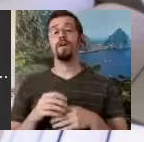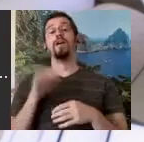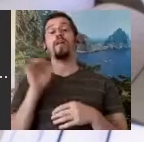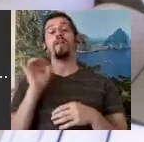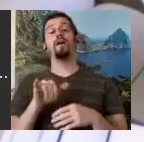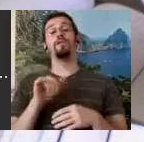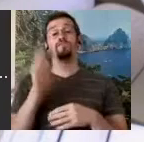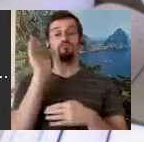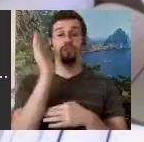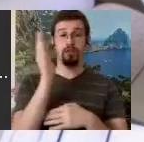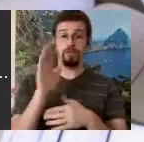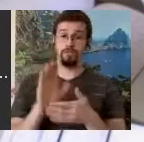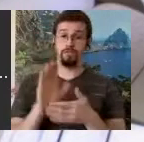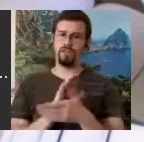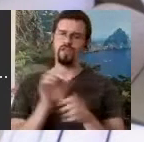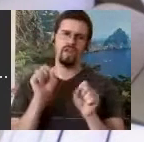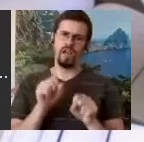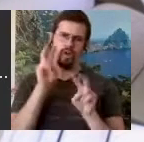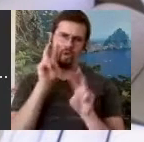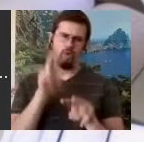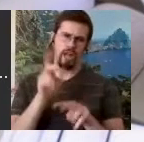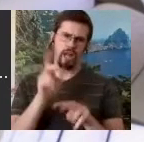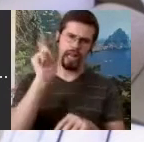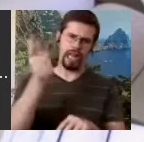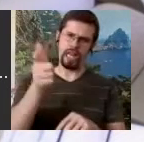can look at later, I don't think it's necessary to have a visual through this